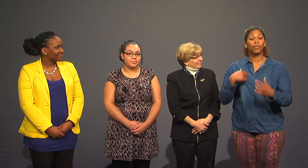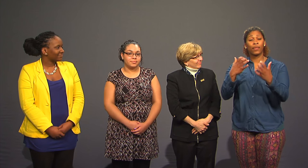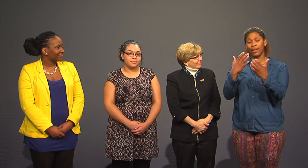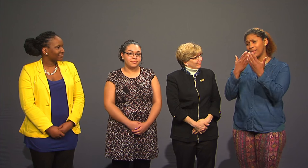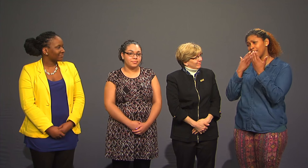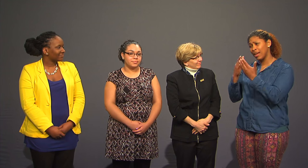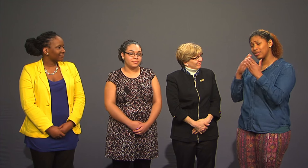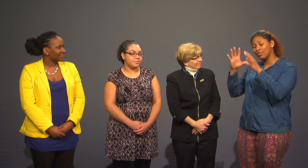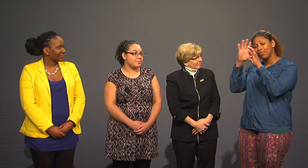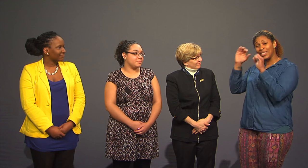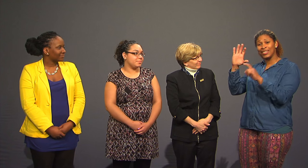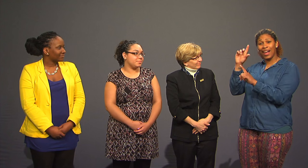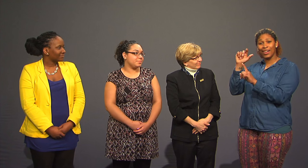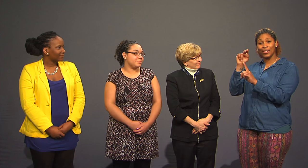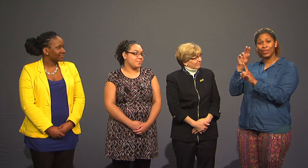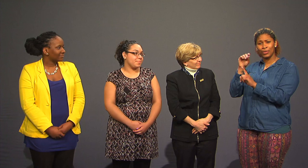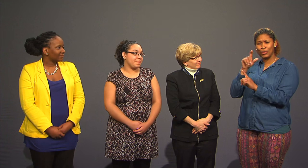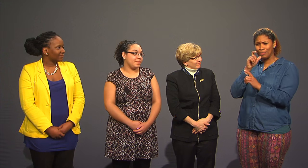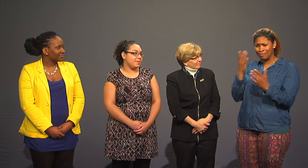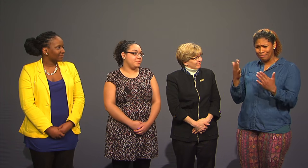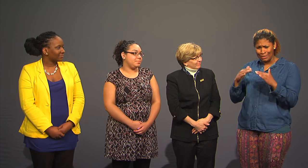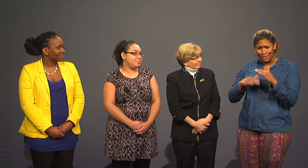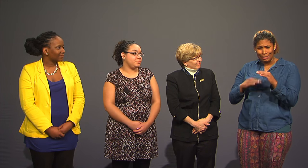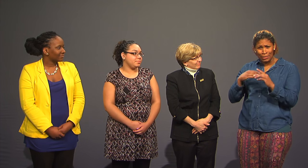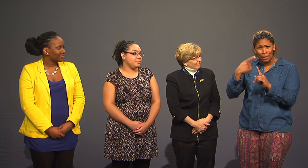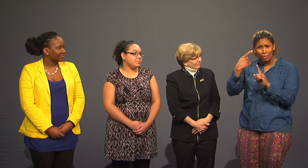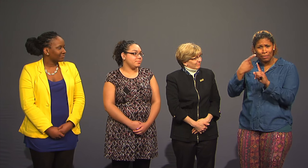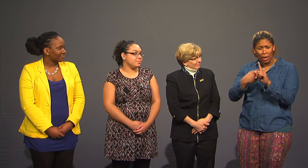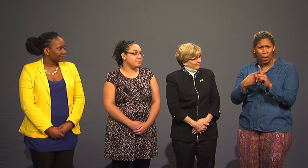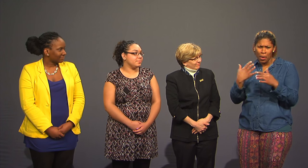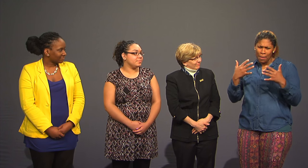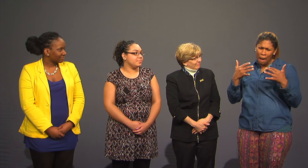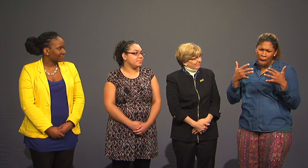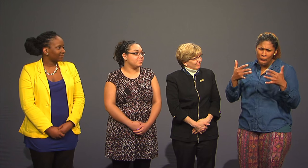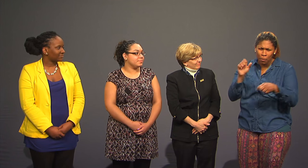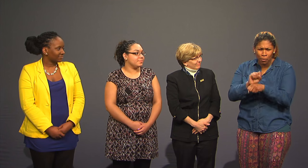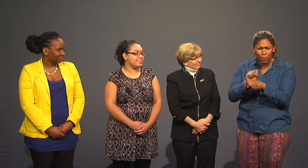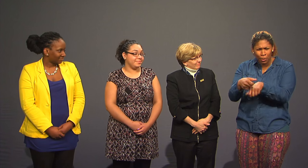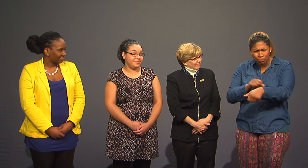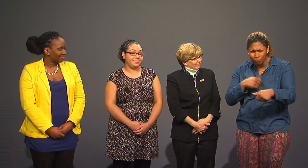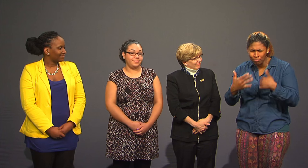I want to thank President Cordano who has been here less than a month and is already making